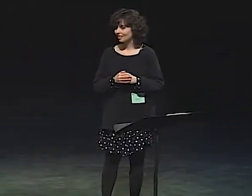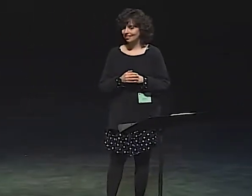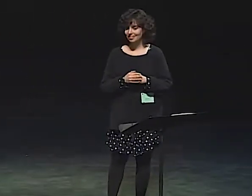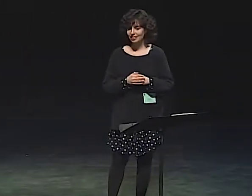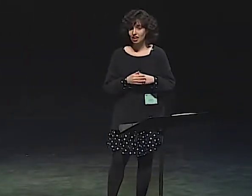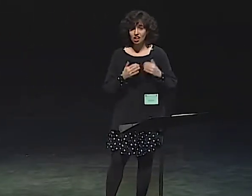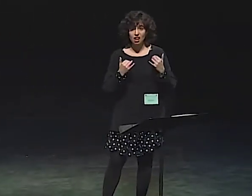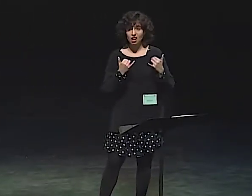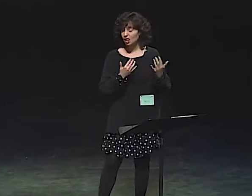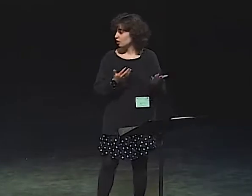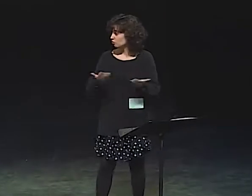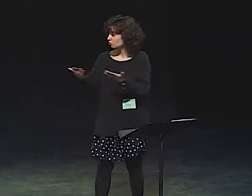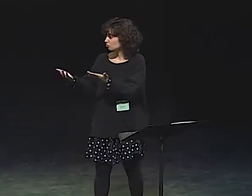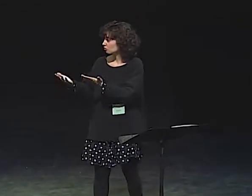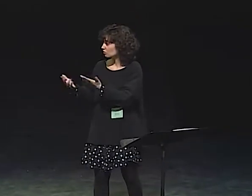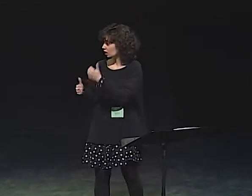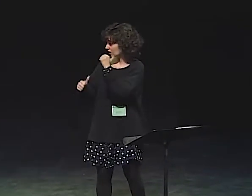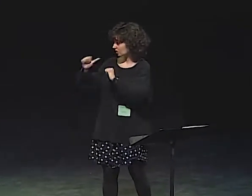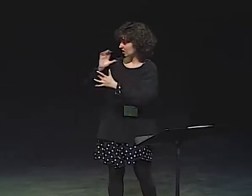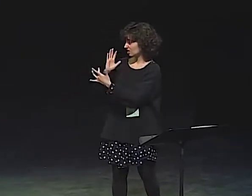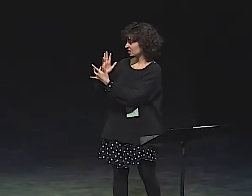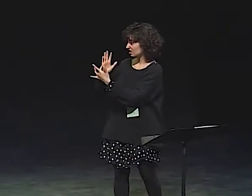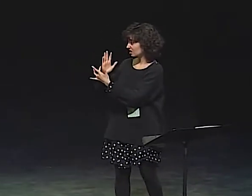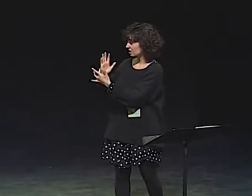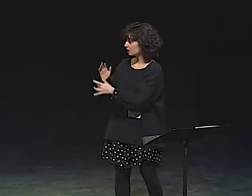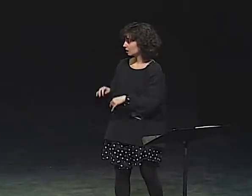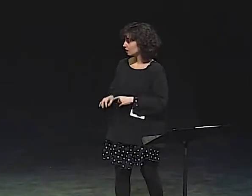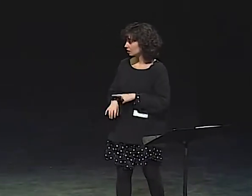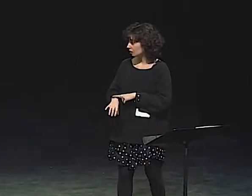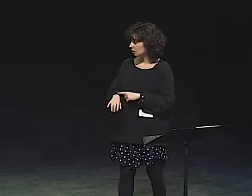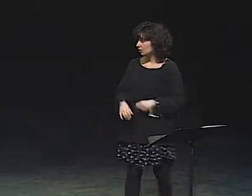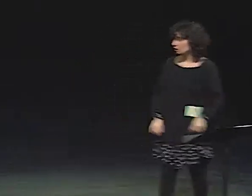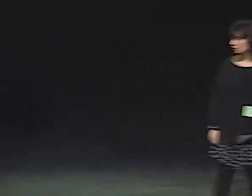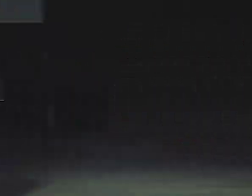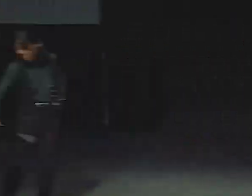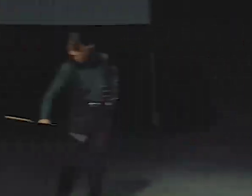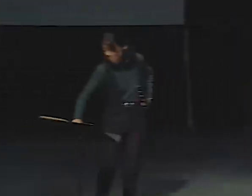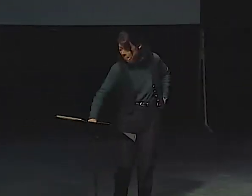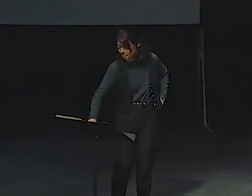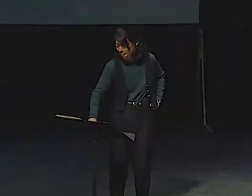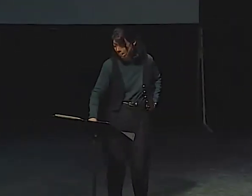AND WE REALLY WANT TO GET AWAY FROM THAT AND LOOK AT REAL DEAF THEATER.